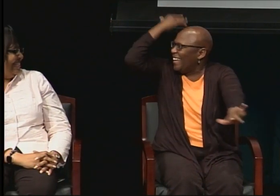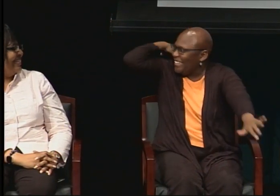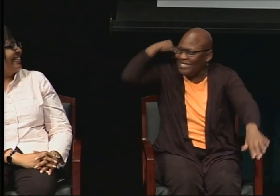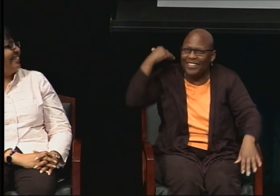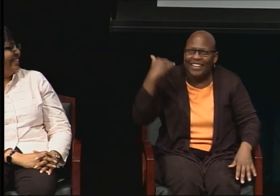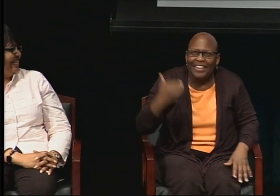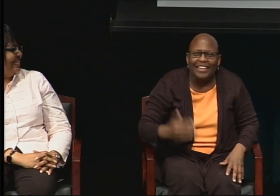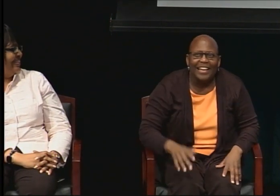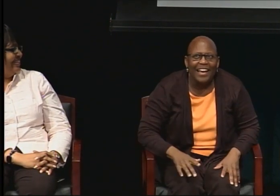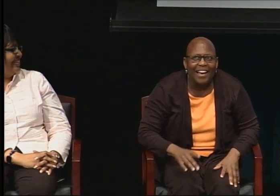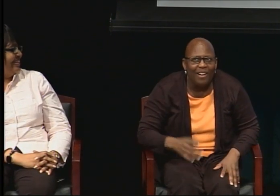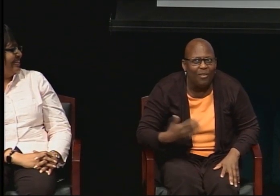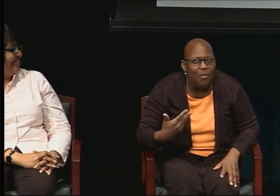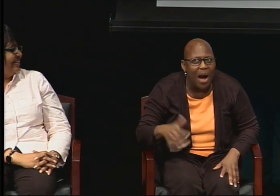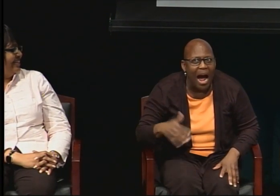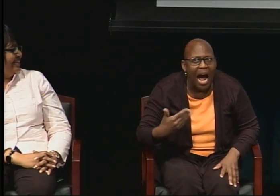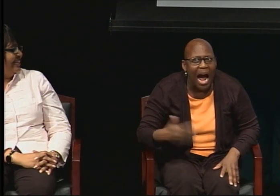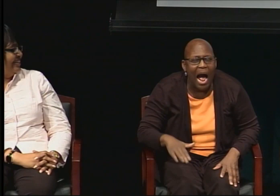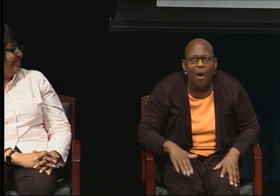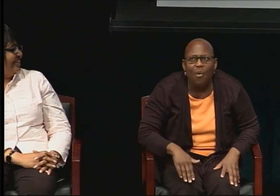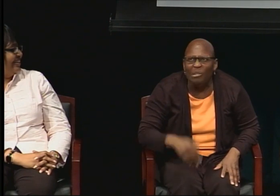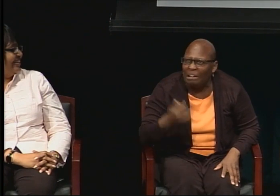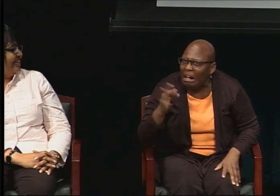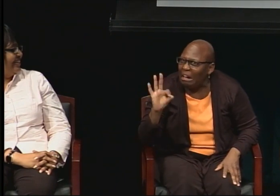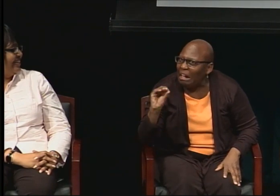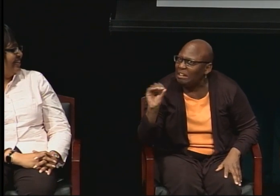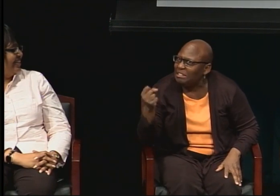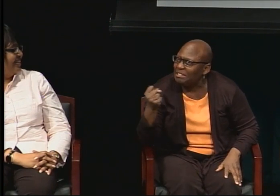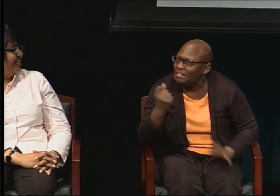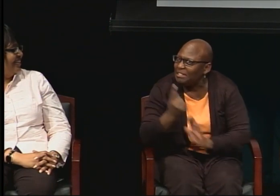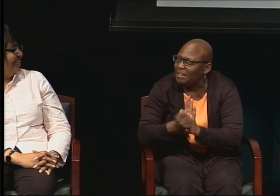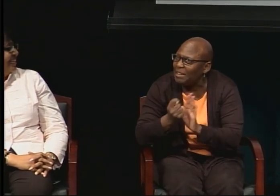getting a PhD in the 1990s.